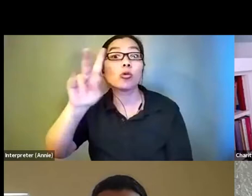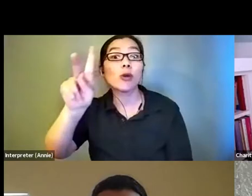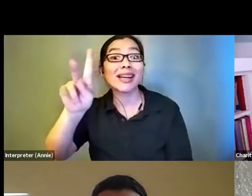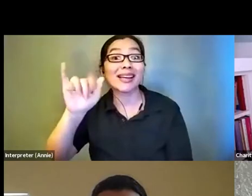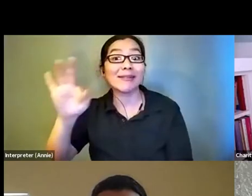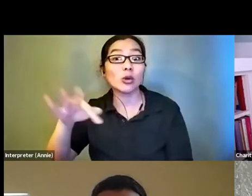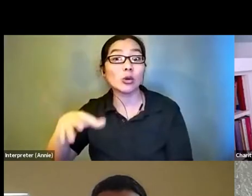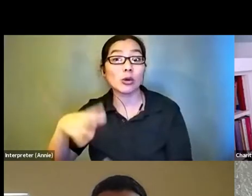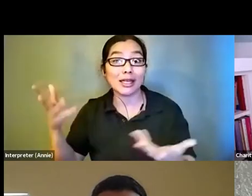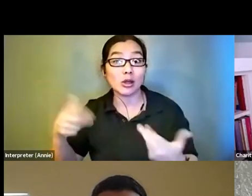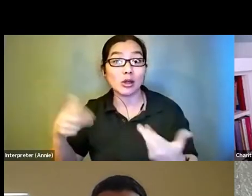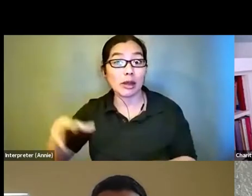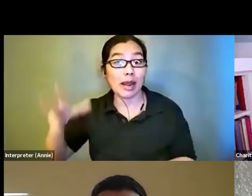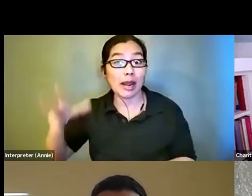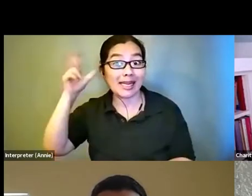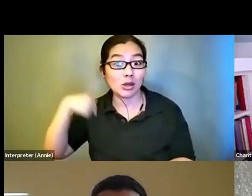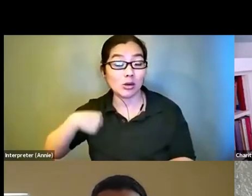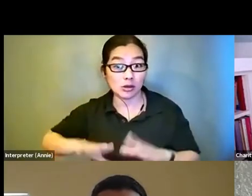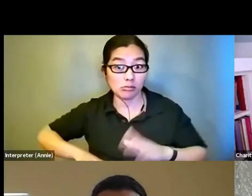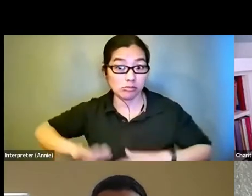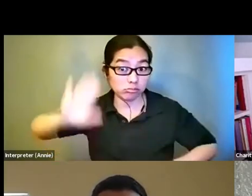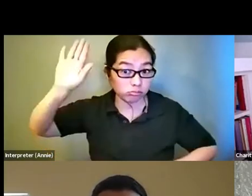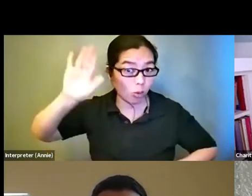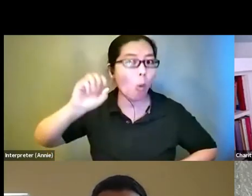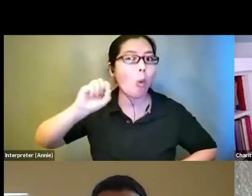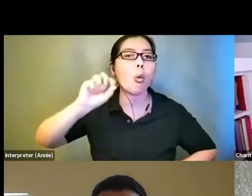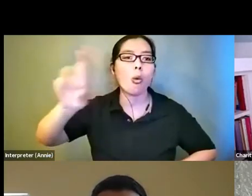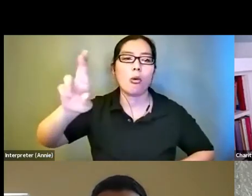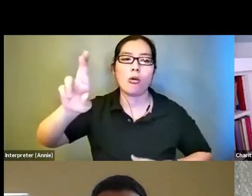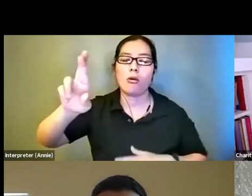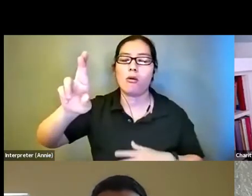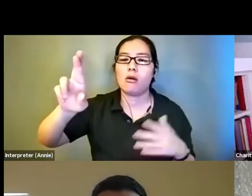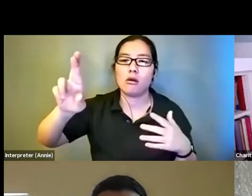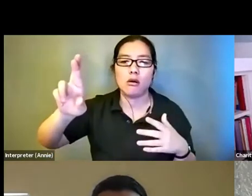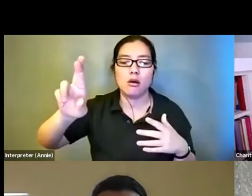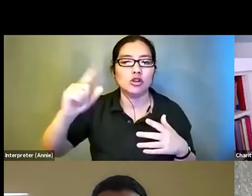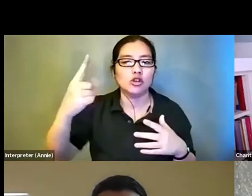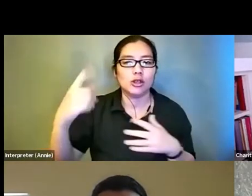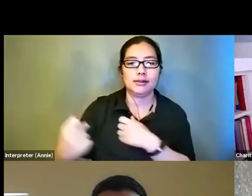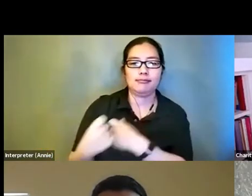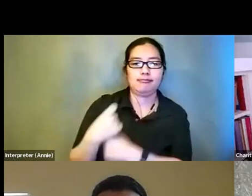can you use the raise hand function or message in the Q&A that you are